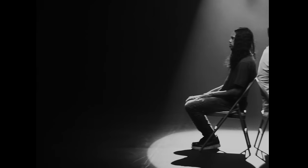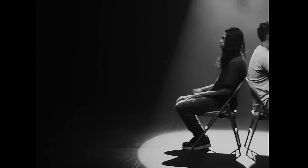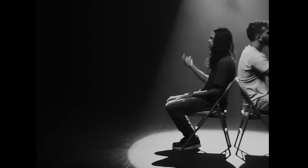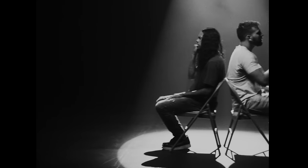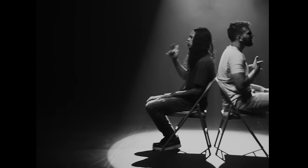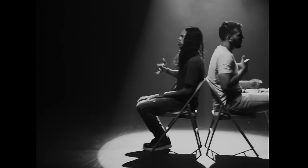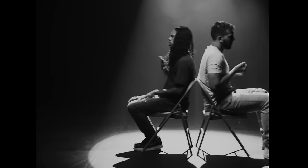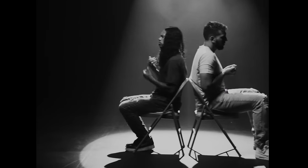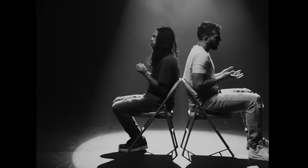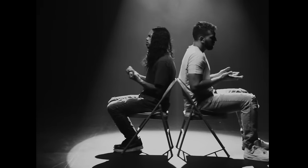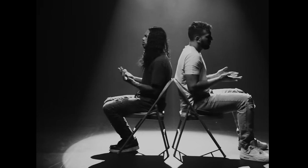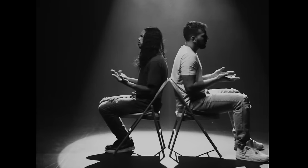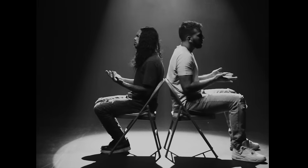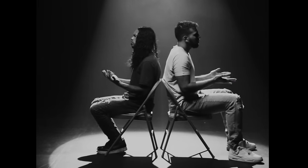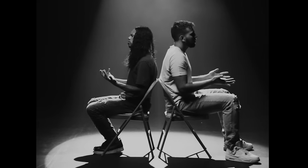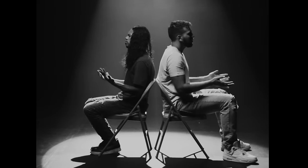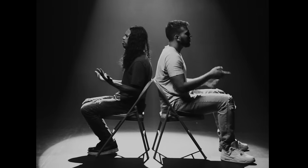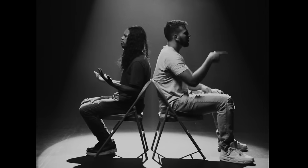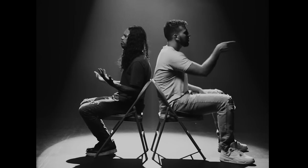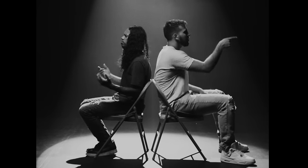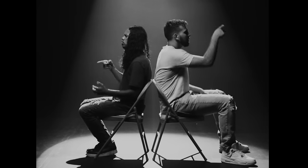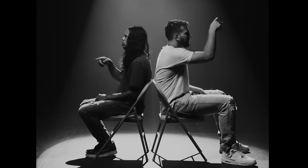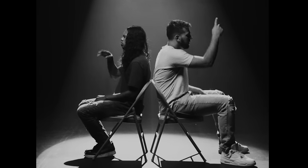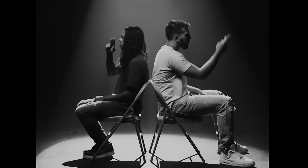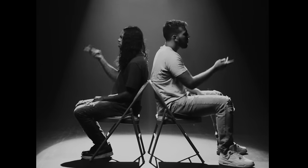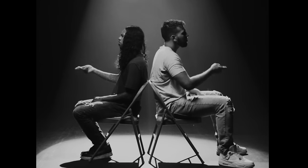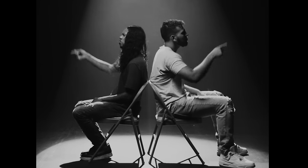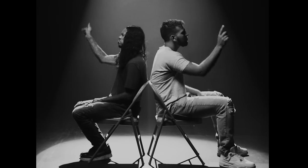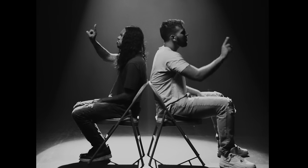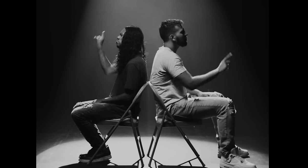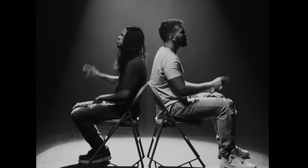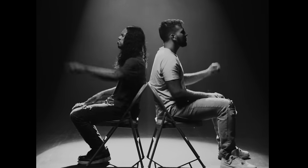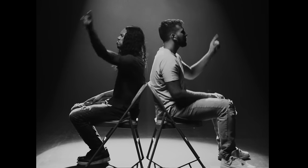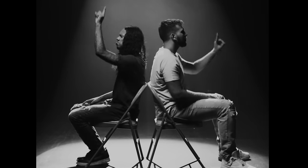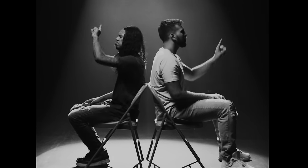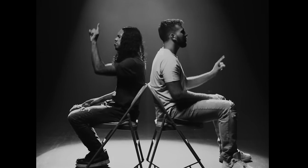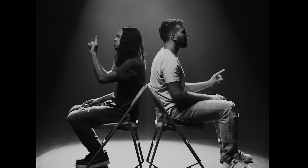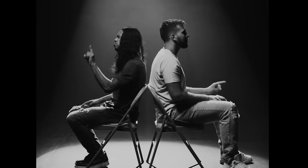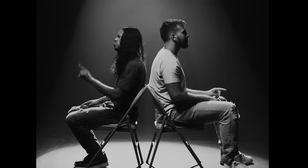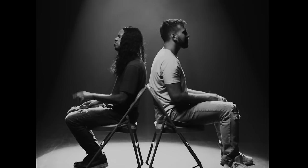IF YOU EVER GO TO PIECES FALL BETWEEN THE THUNDER CLOUDS